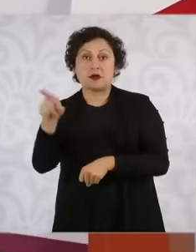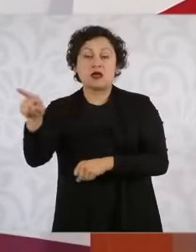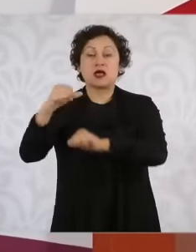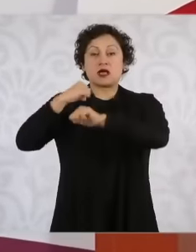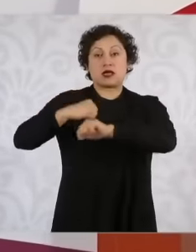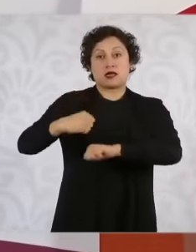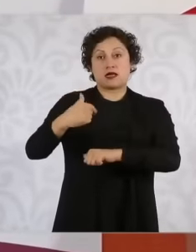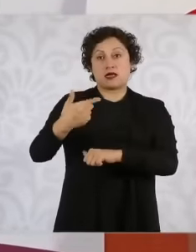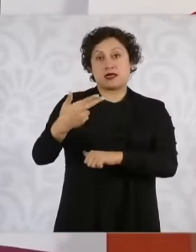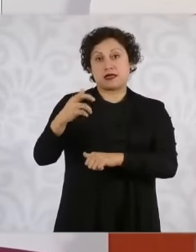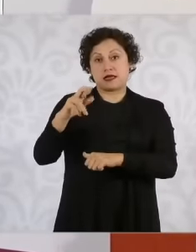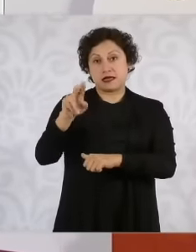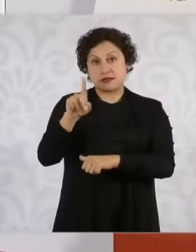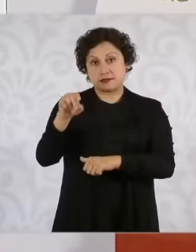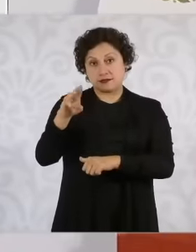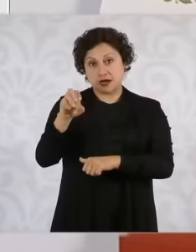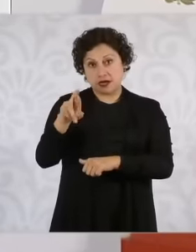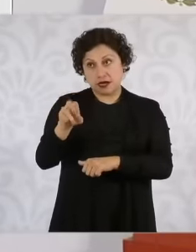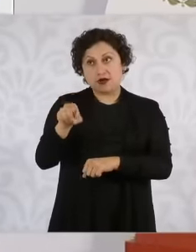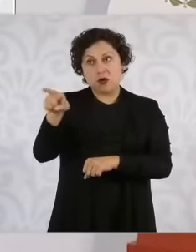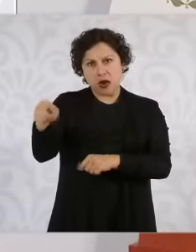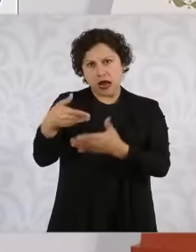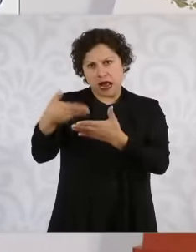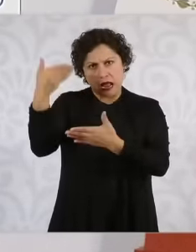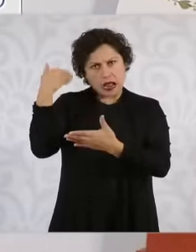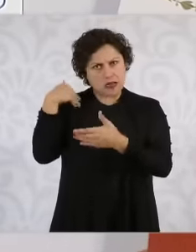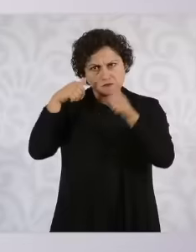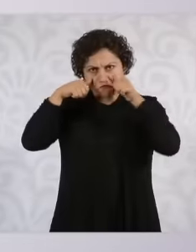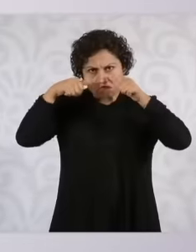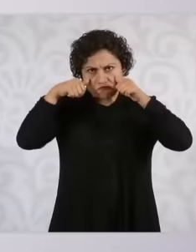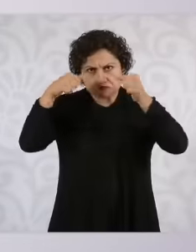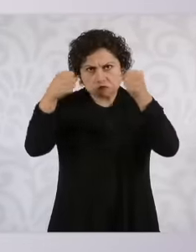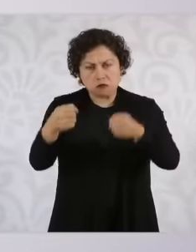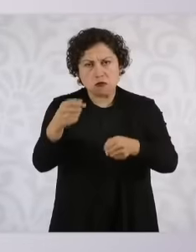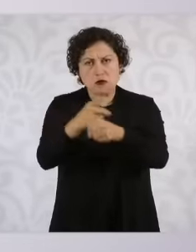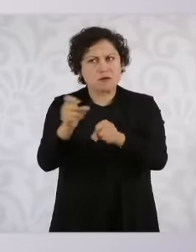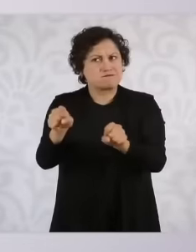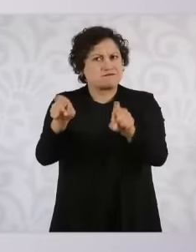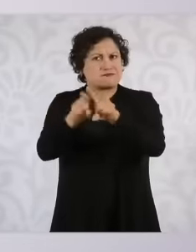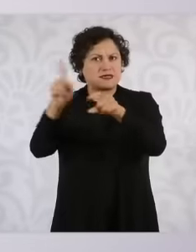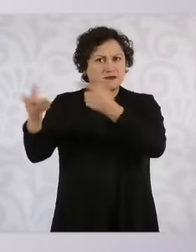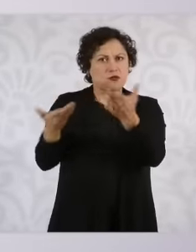his life that he has dedicated himself to security in this issue So we go in parts, we go first